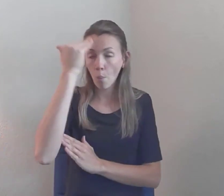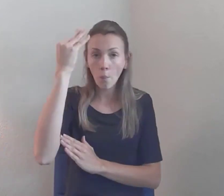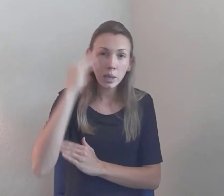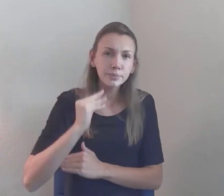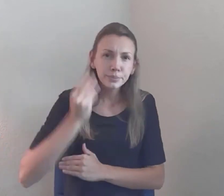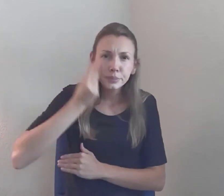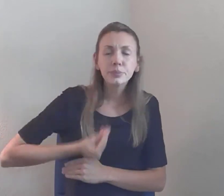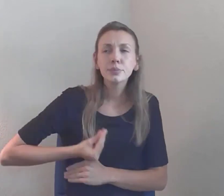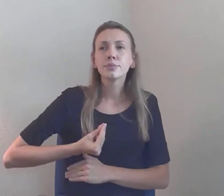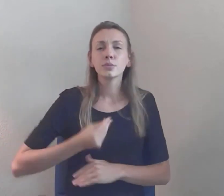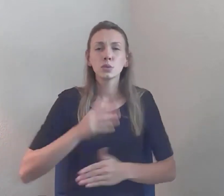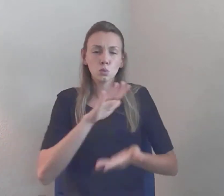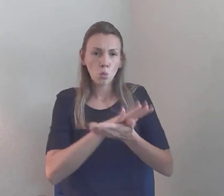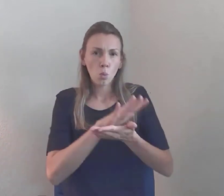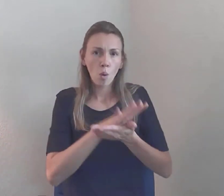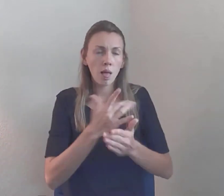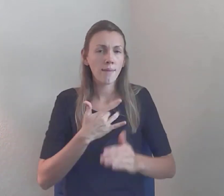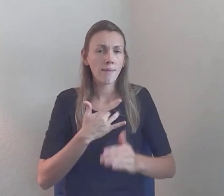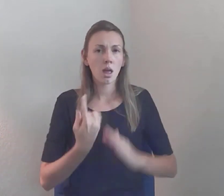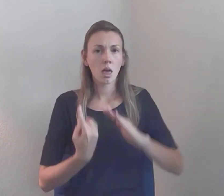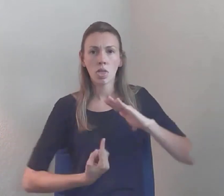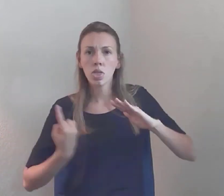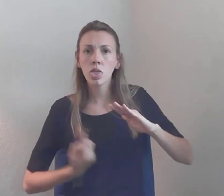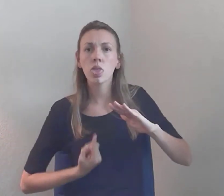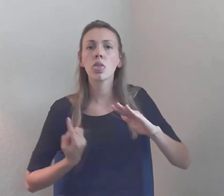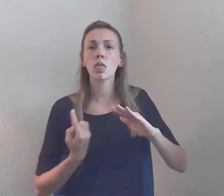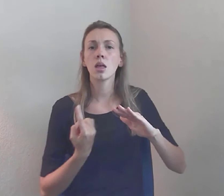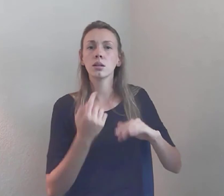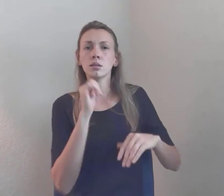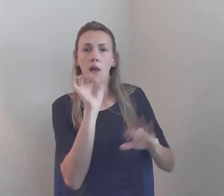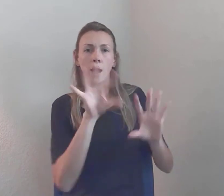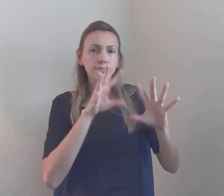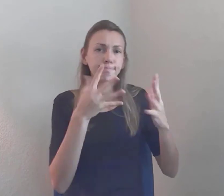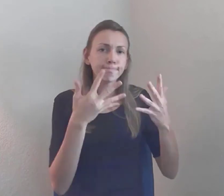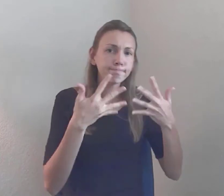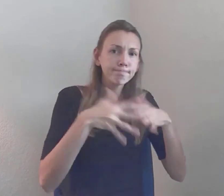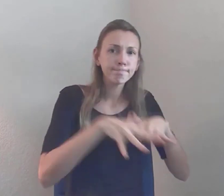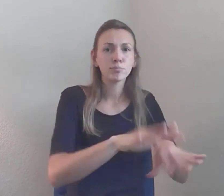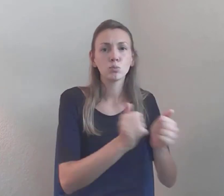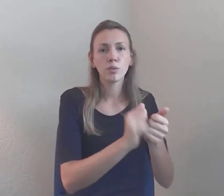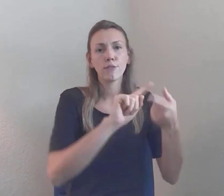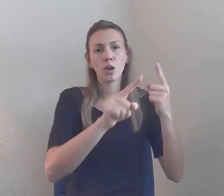of all... All that kind of stuff... So, she has awesome stories